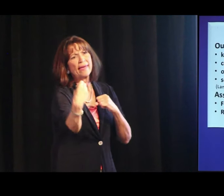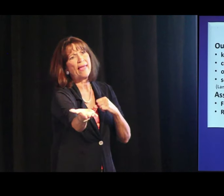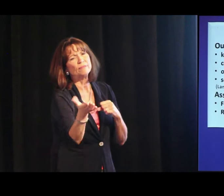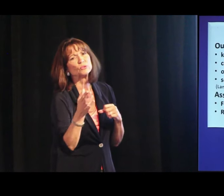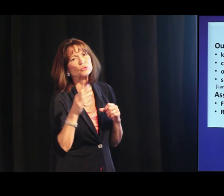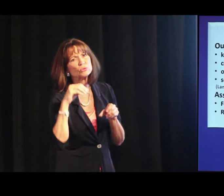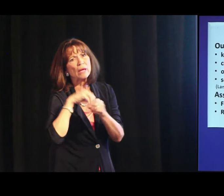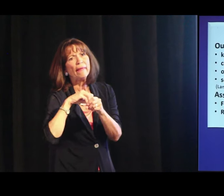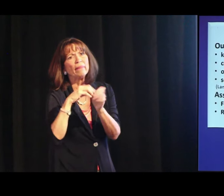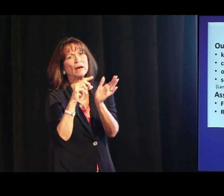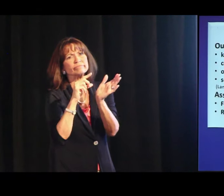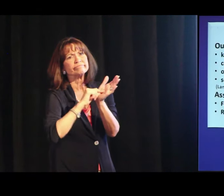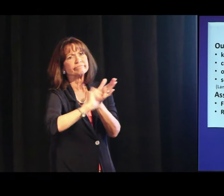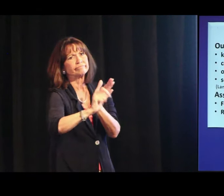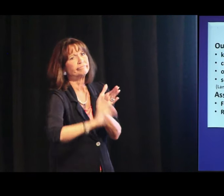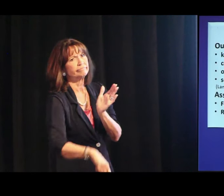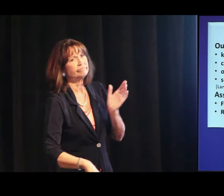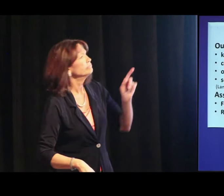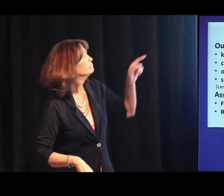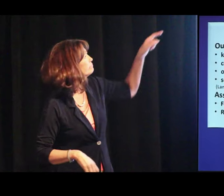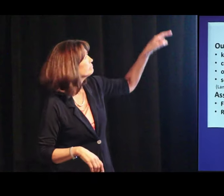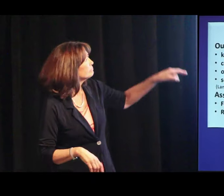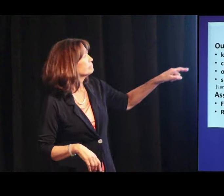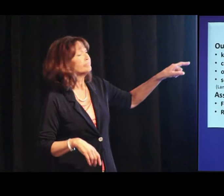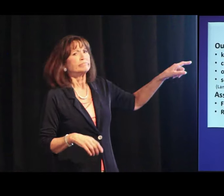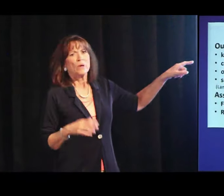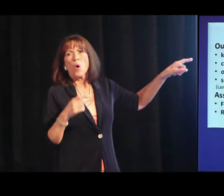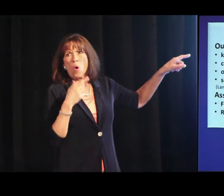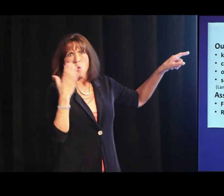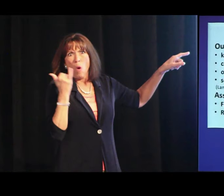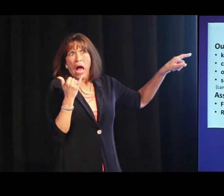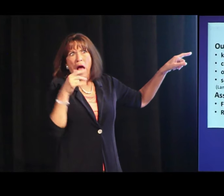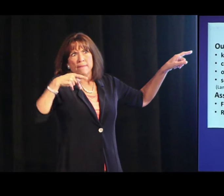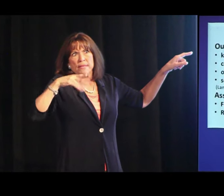the kind of structure, and that's all written down there.